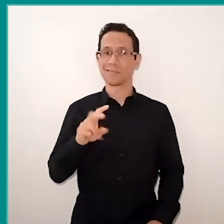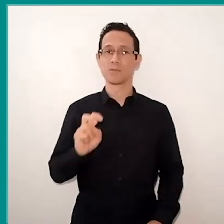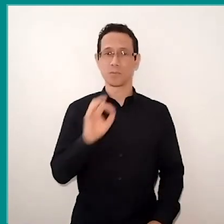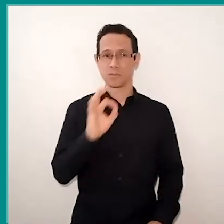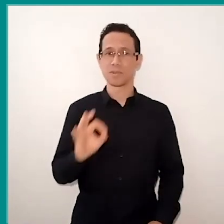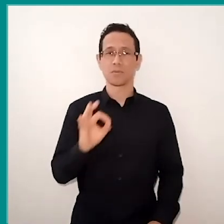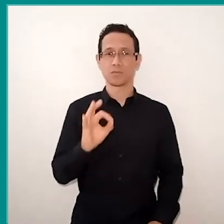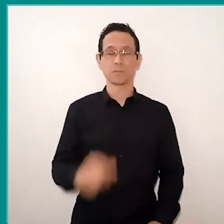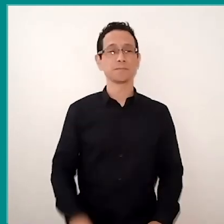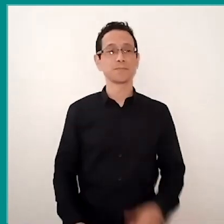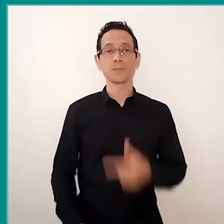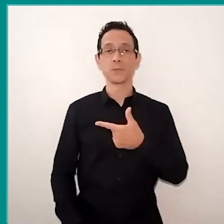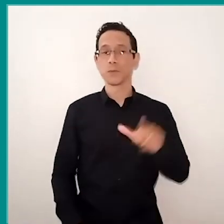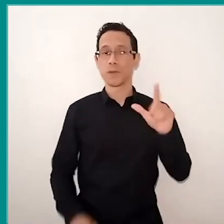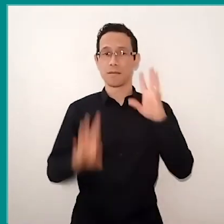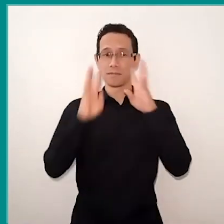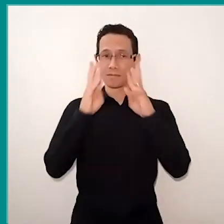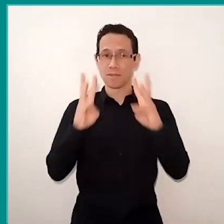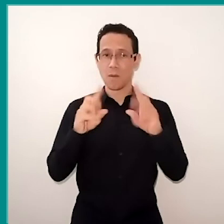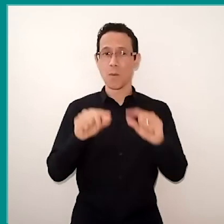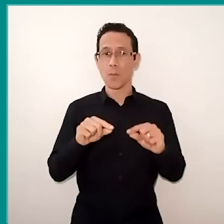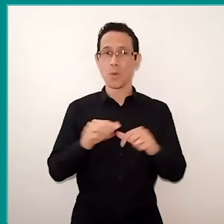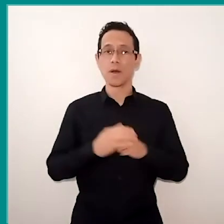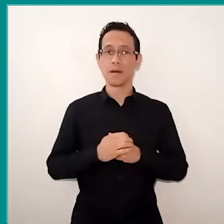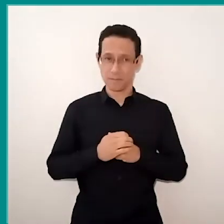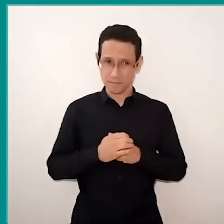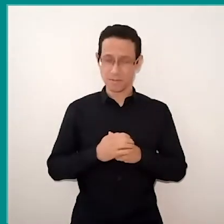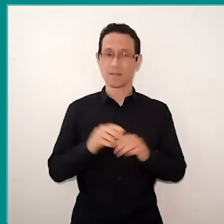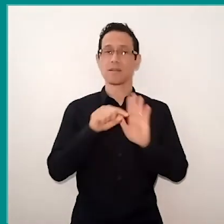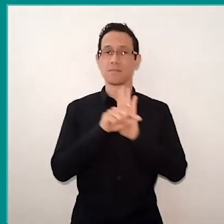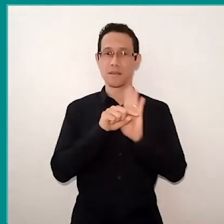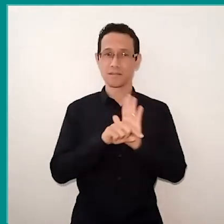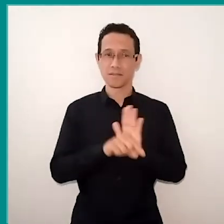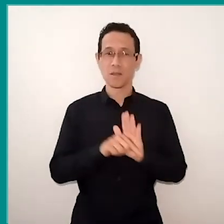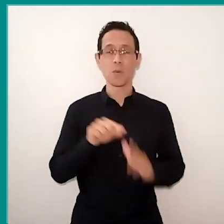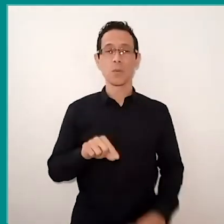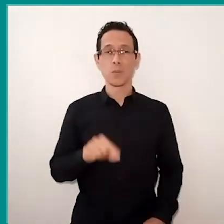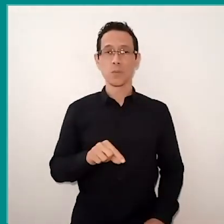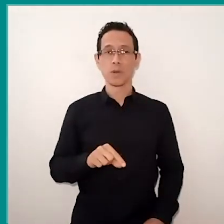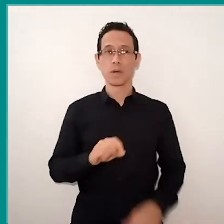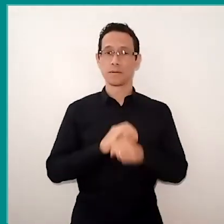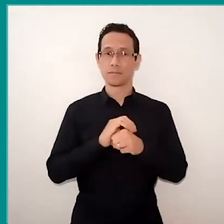Another point of attention still in this research is that during the course of the pandemic the income of these families